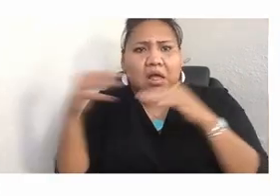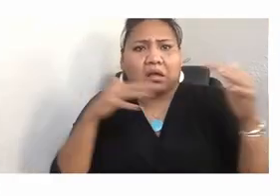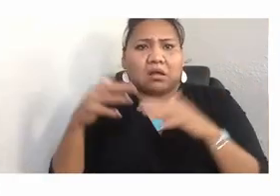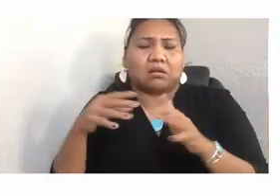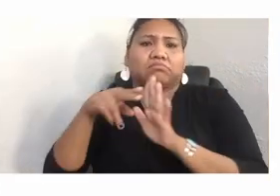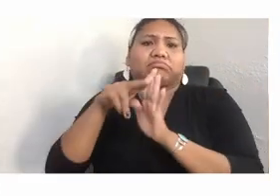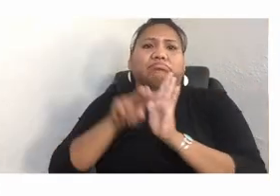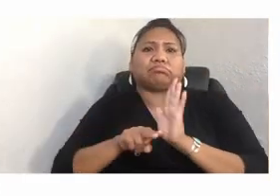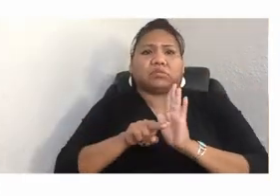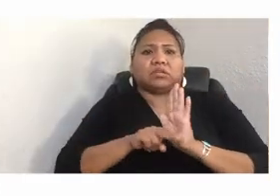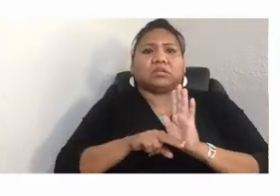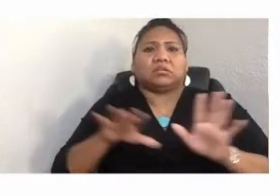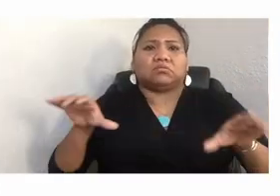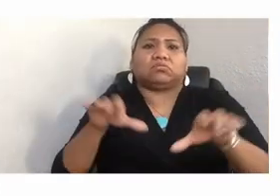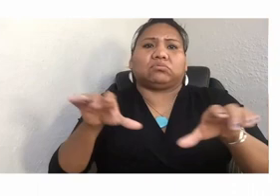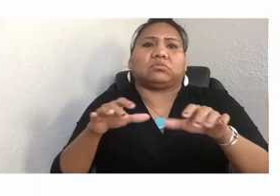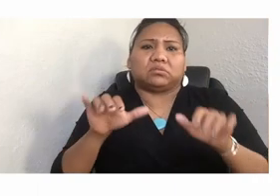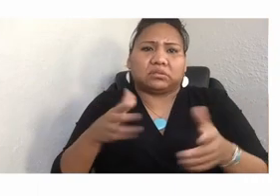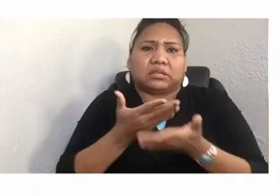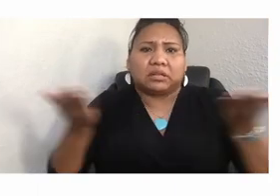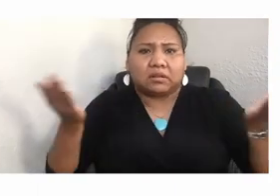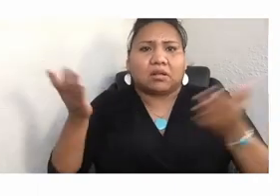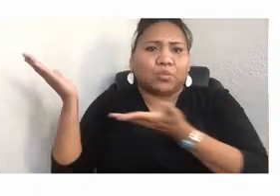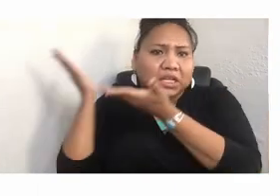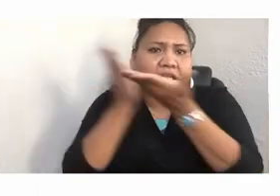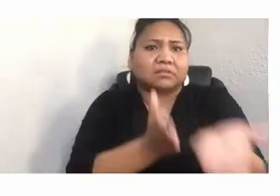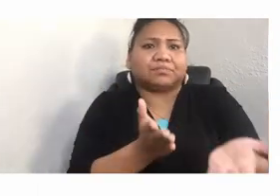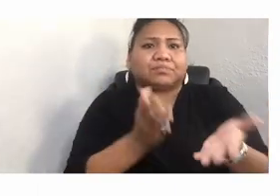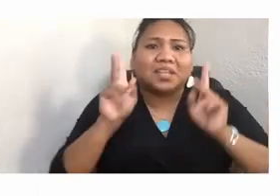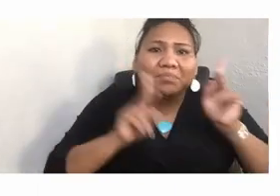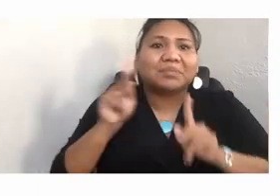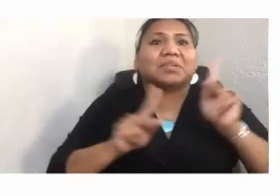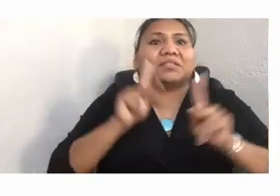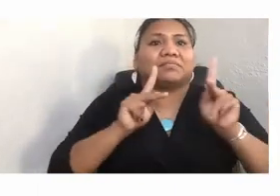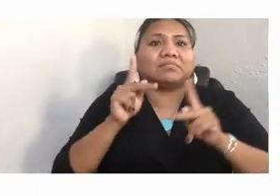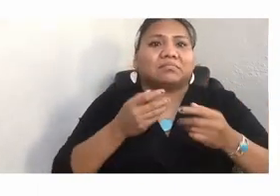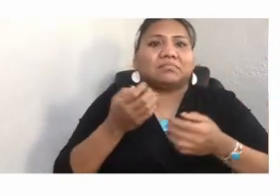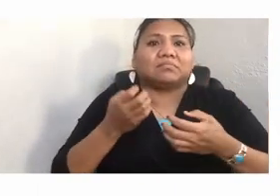bringing back our people from emotional death. One of the first things the Brave Heart Society revived